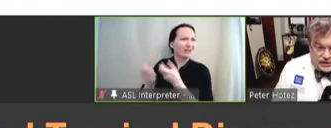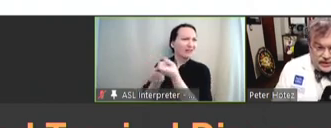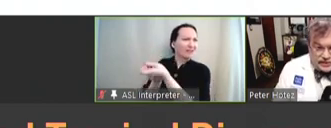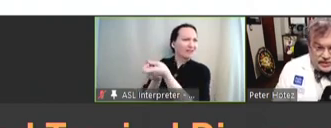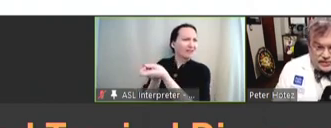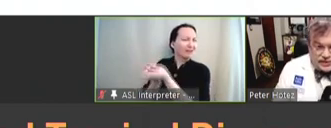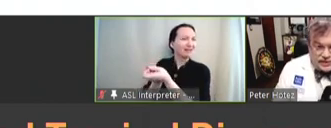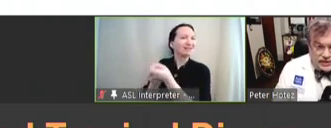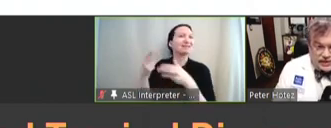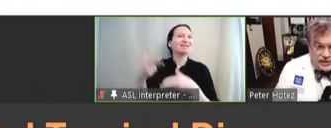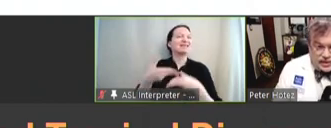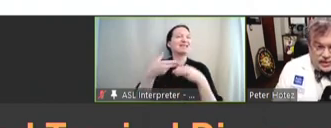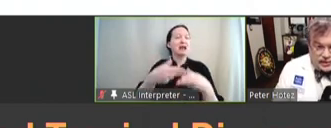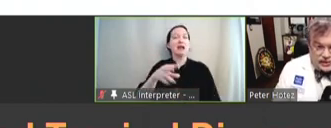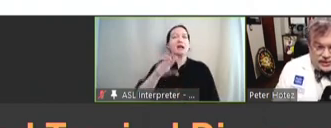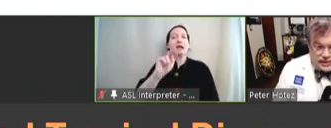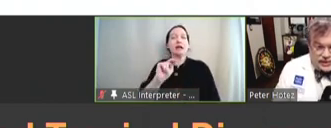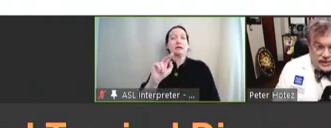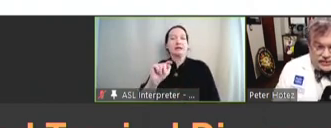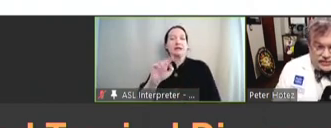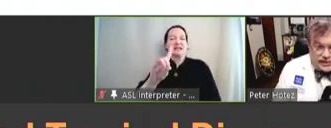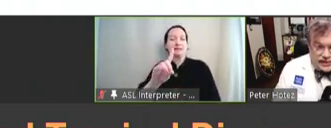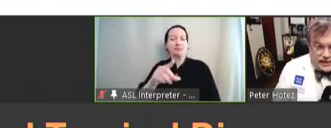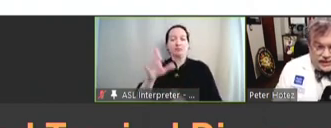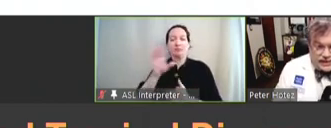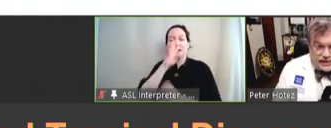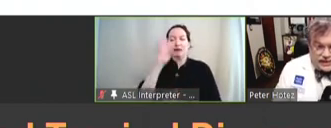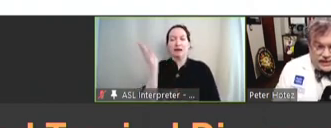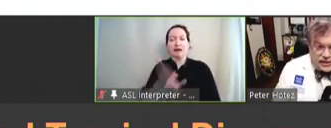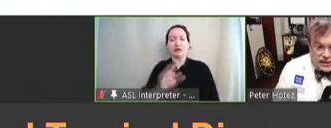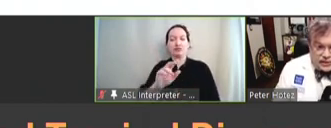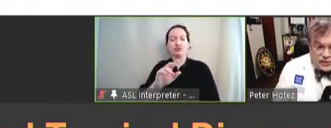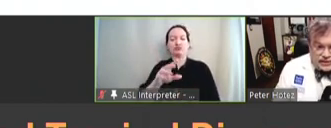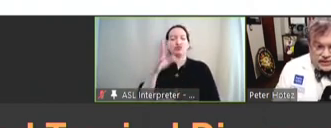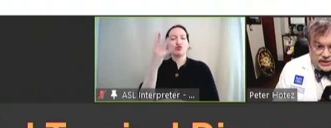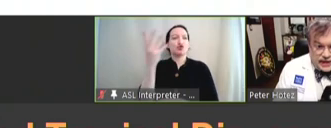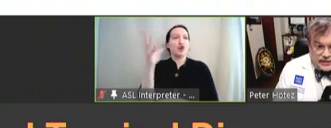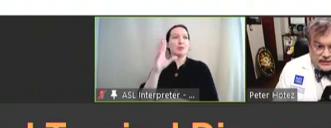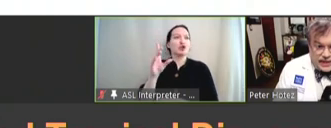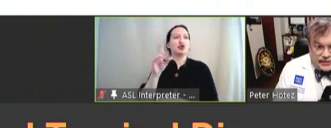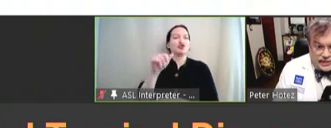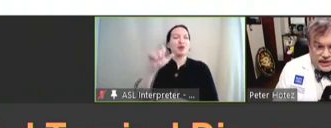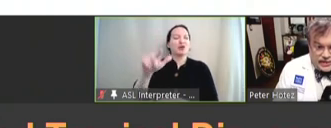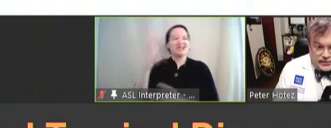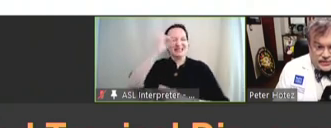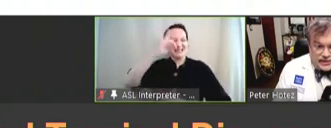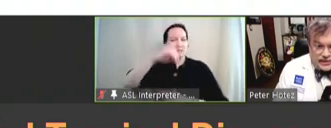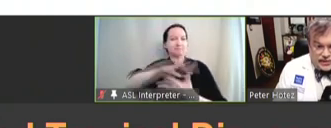this term, "the neglected tropical diseases" or NTDs, which have the following characteristics.